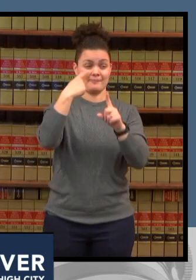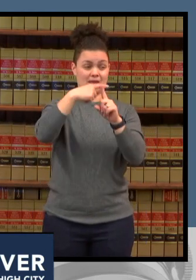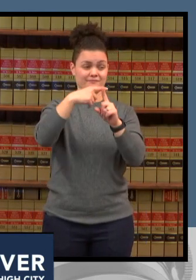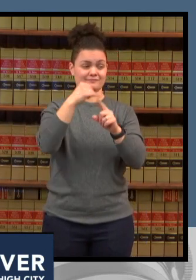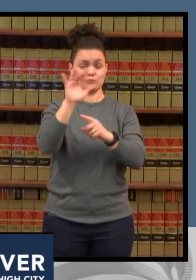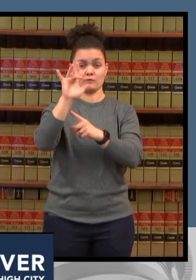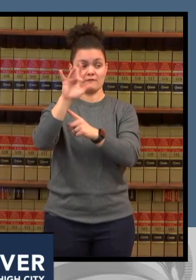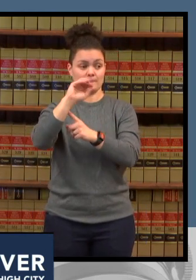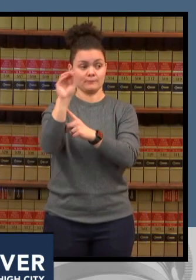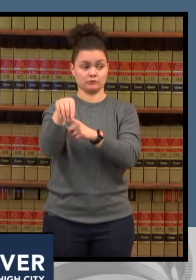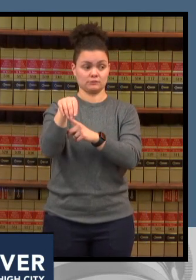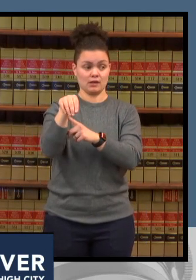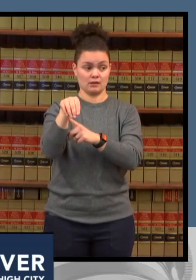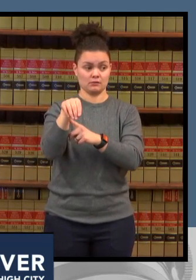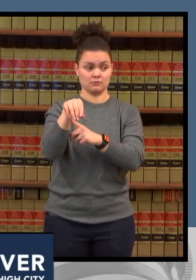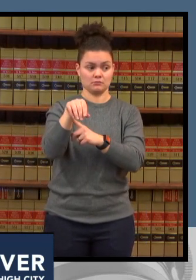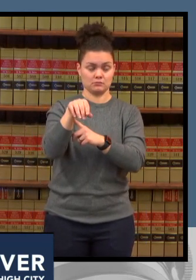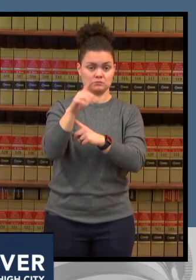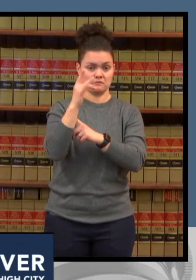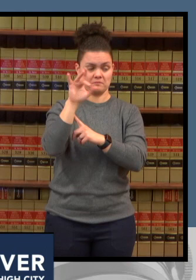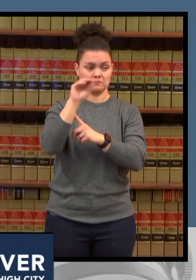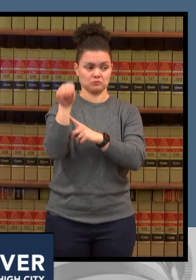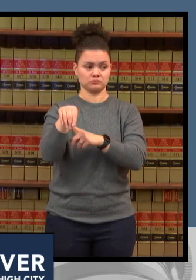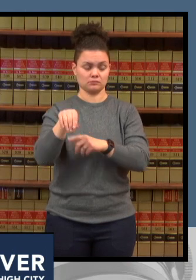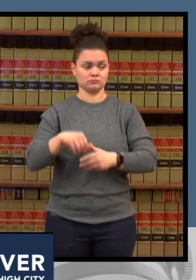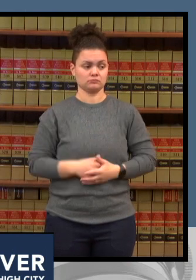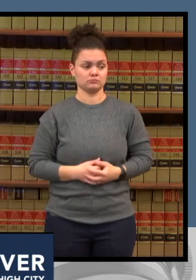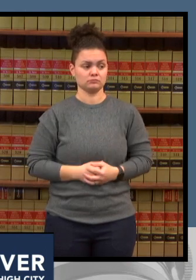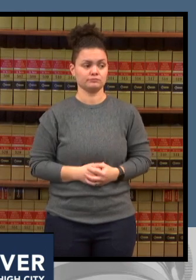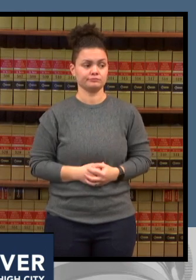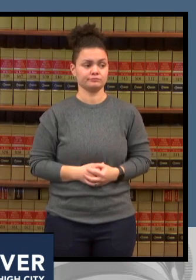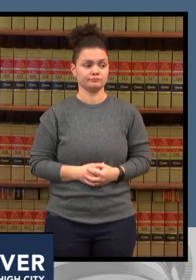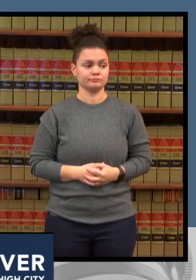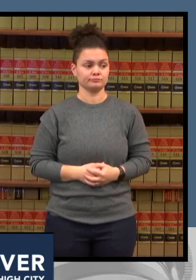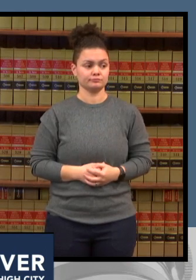so that gives you a sense of just how widespread transmission is throughout our community